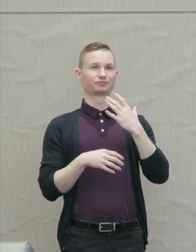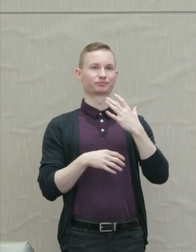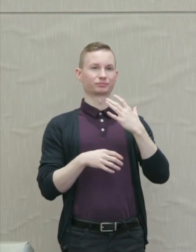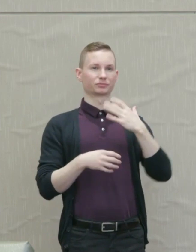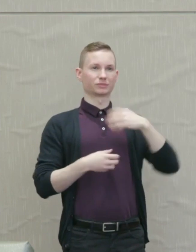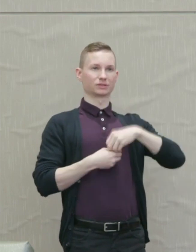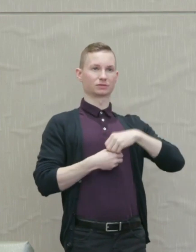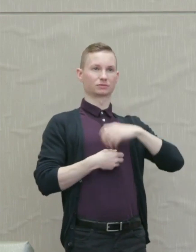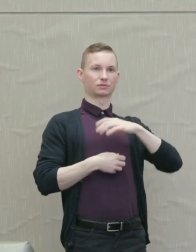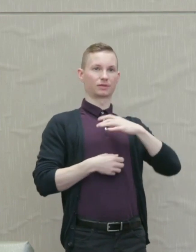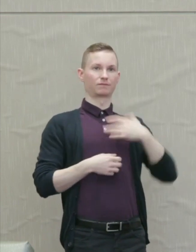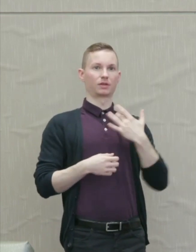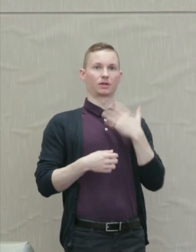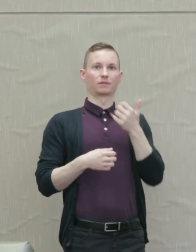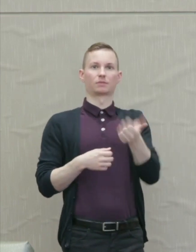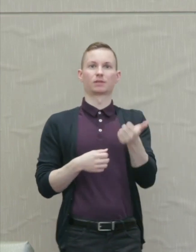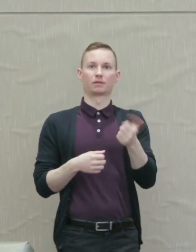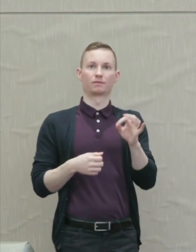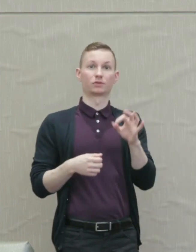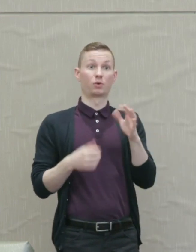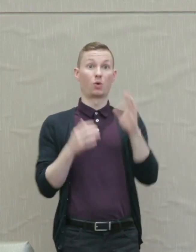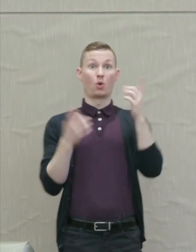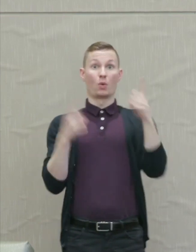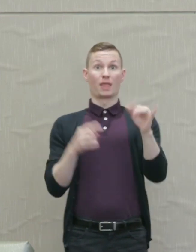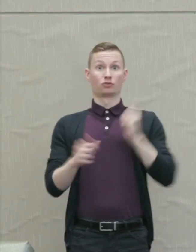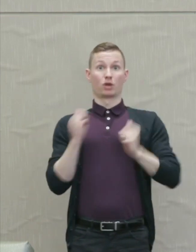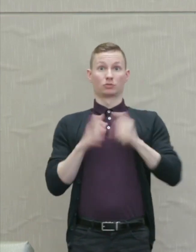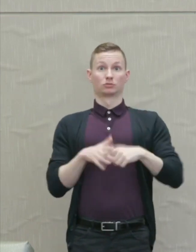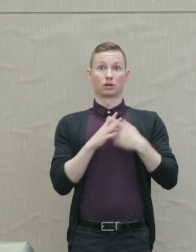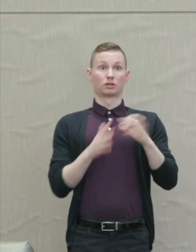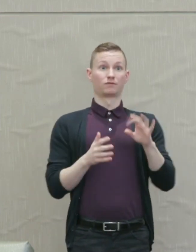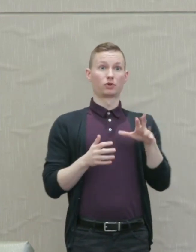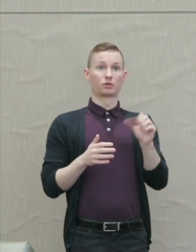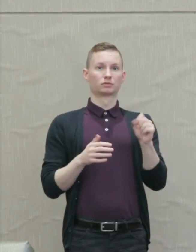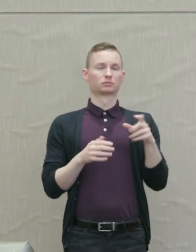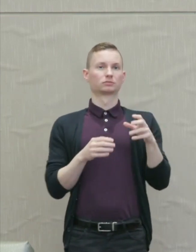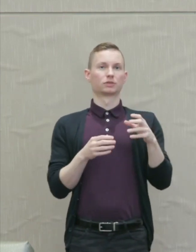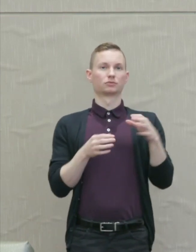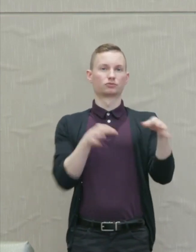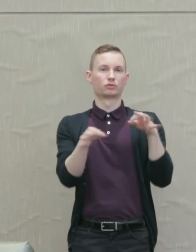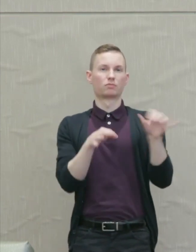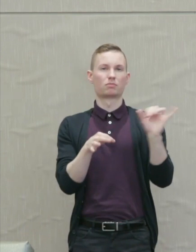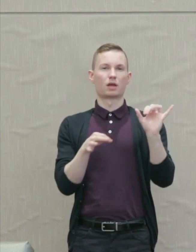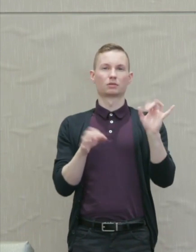As the drama begins, the Furies are described as repulsive and horrifying.